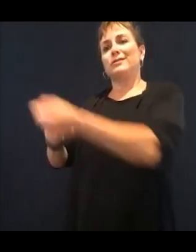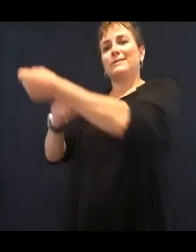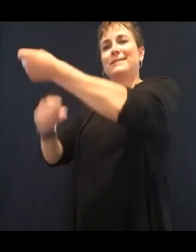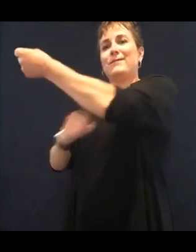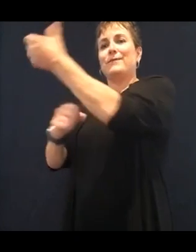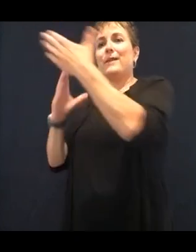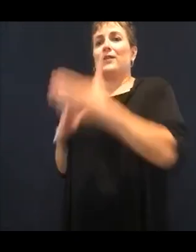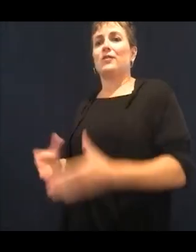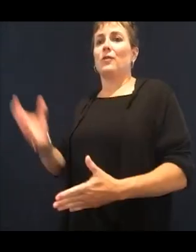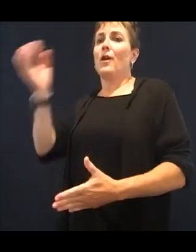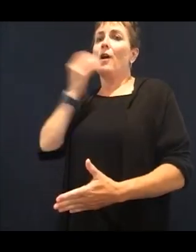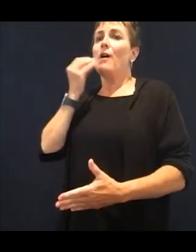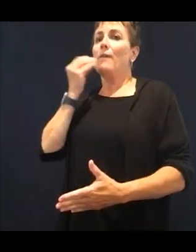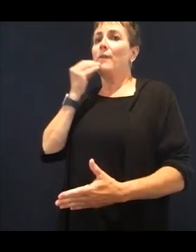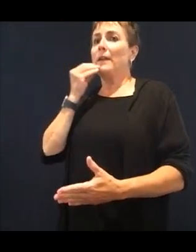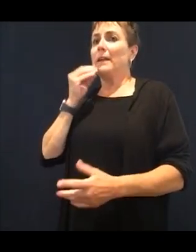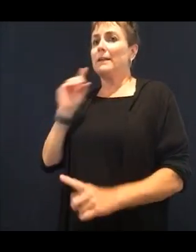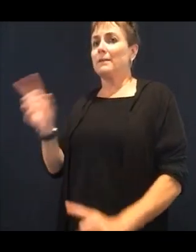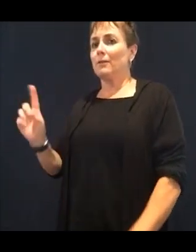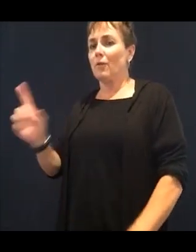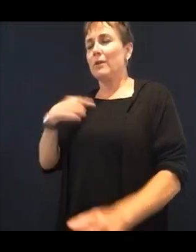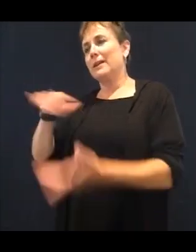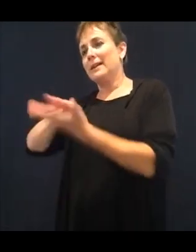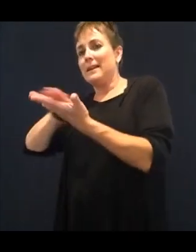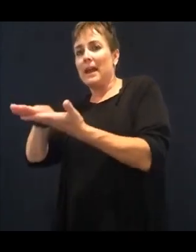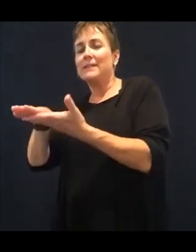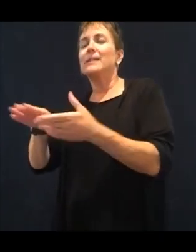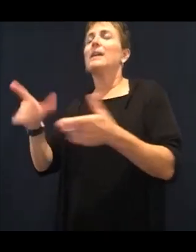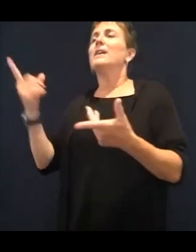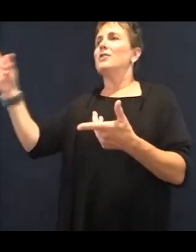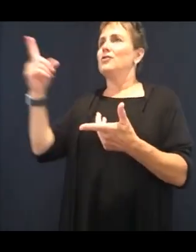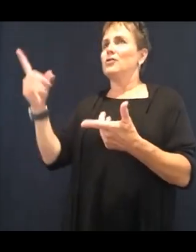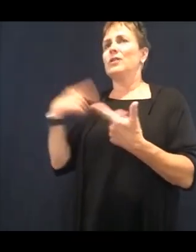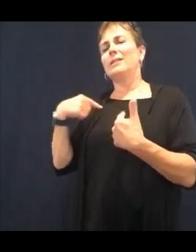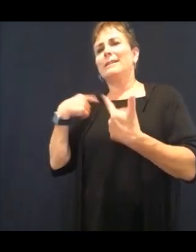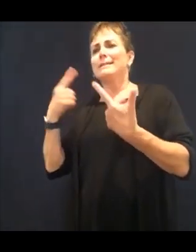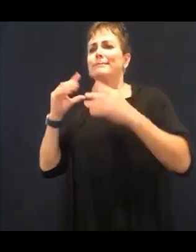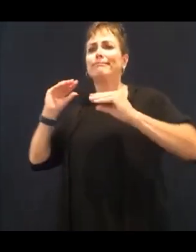educating people on how to heal and nourish their bodies naturally with